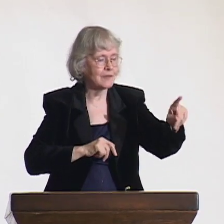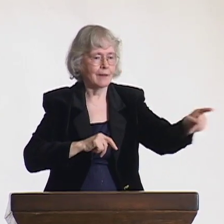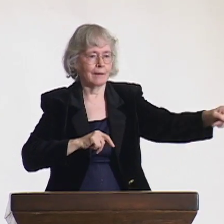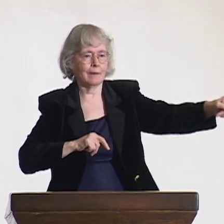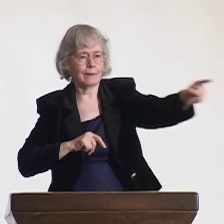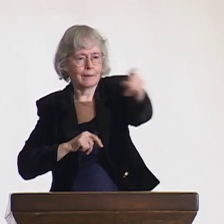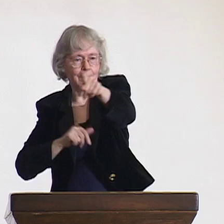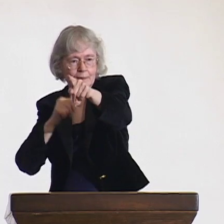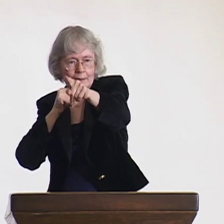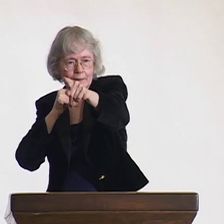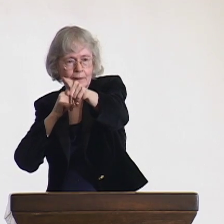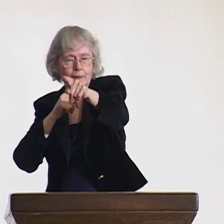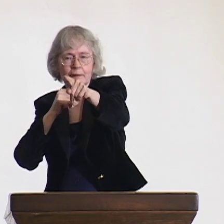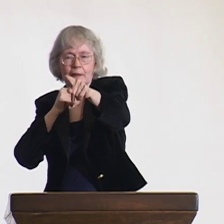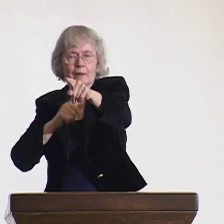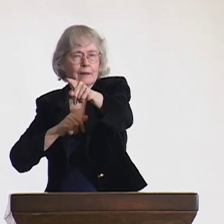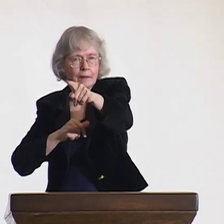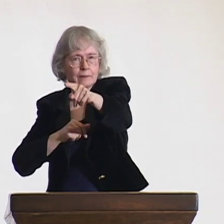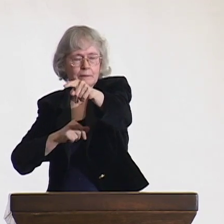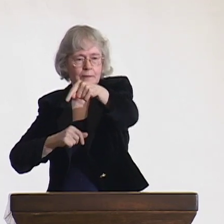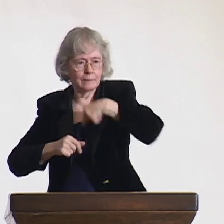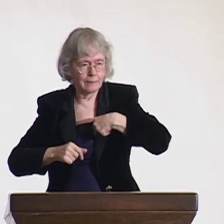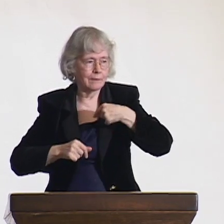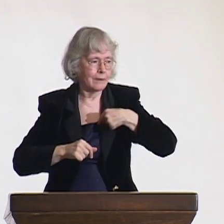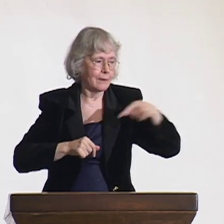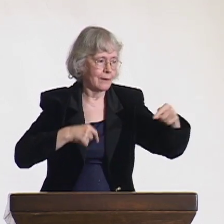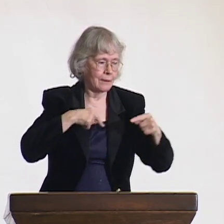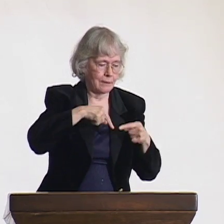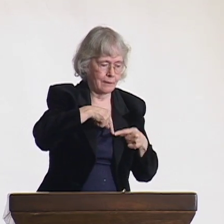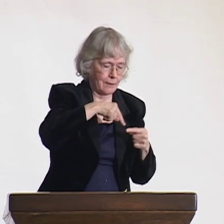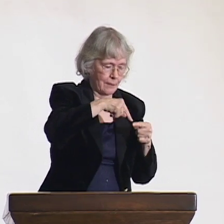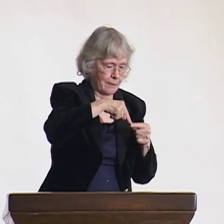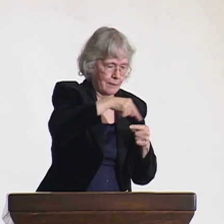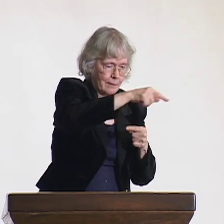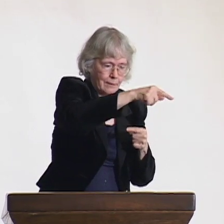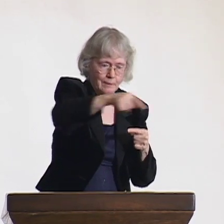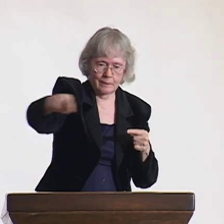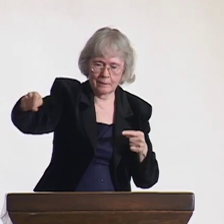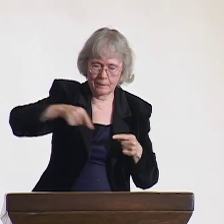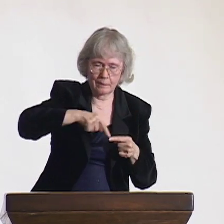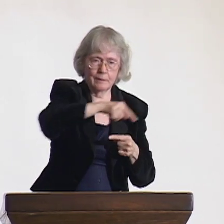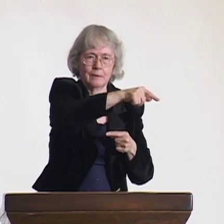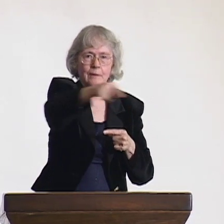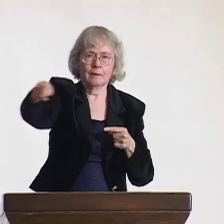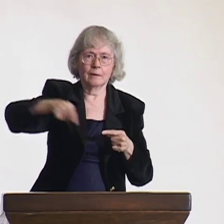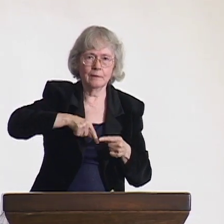As this went on, I got more and more frustrated, but I decided I would try to communicate with them,